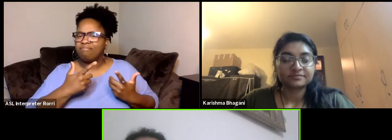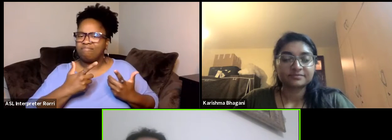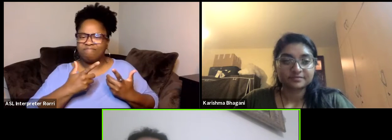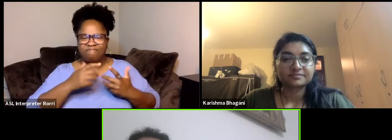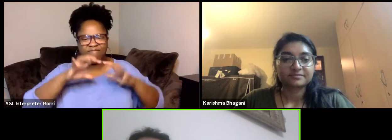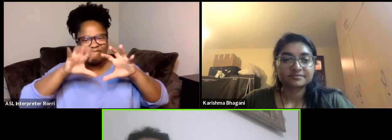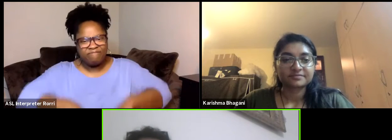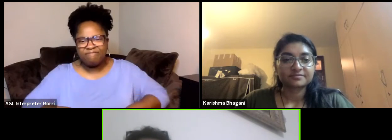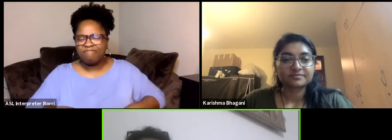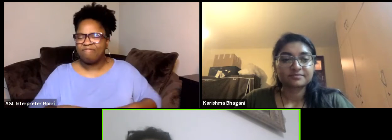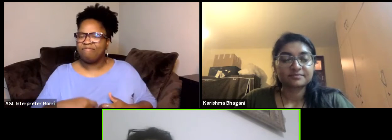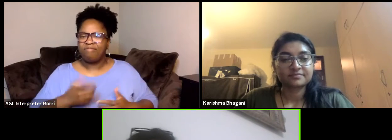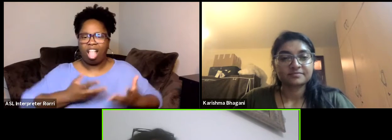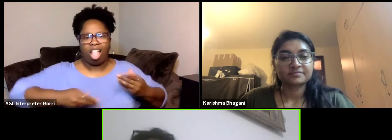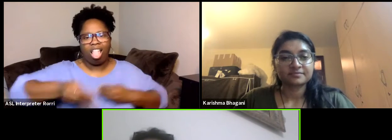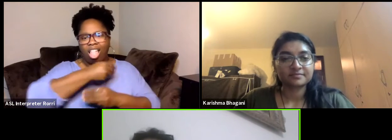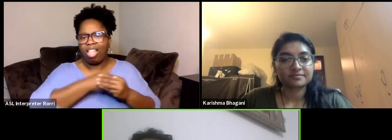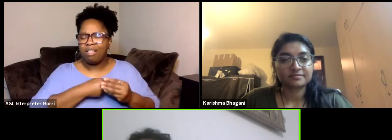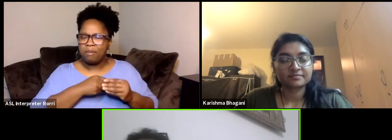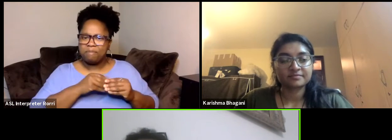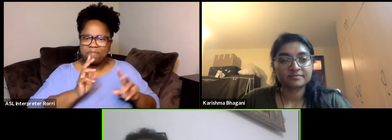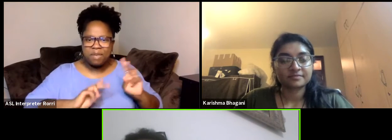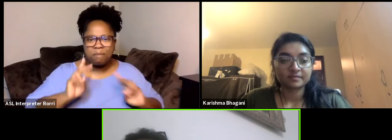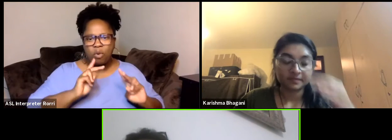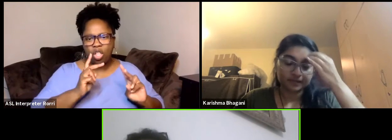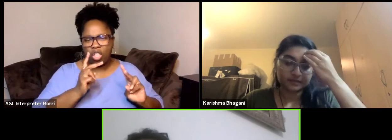so that we have now our free trade area